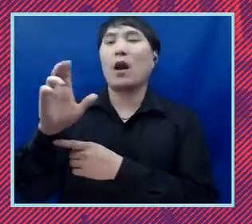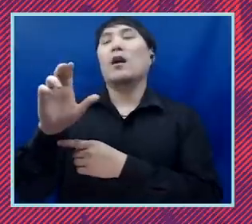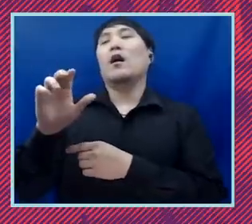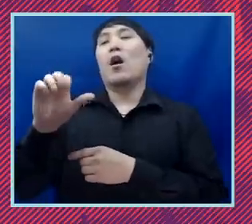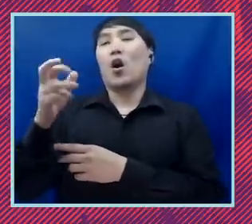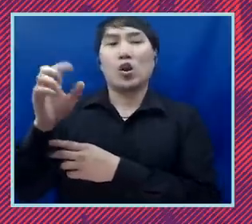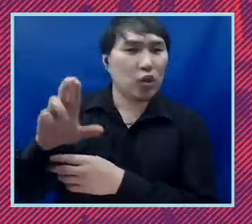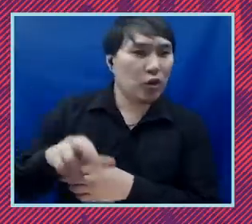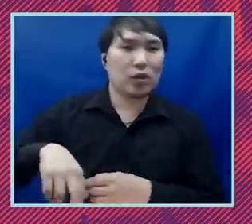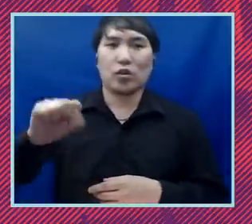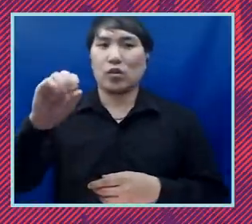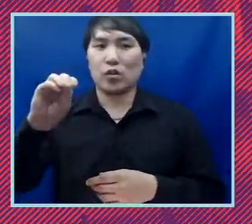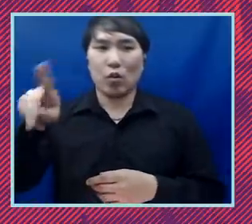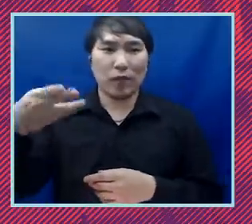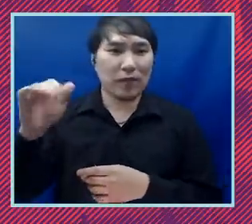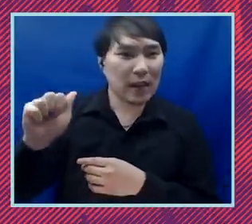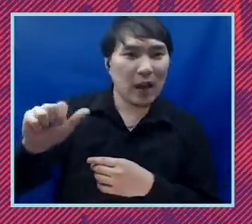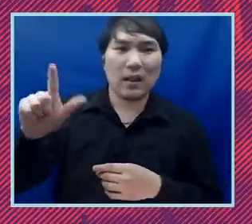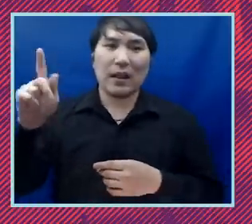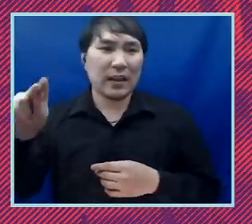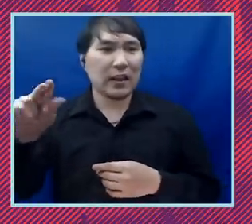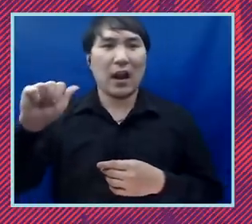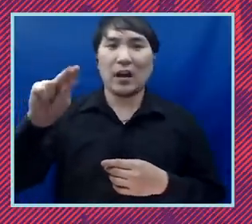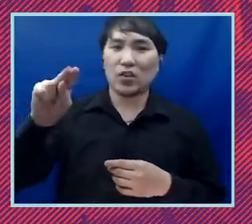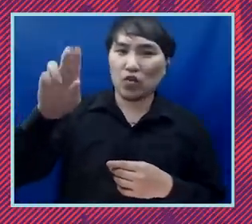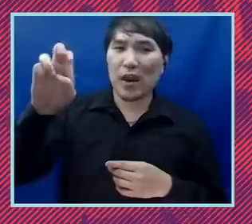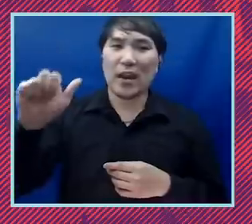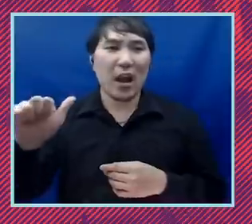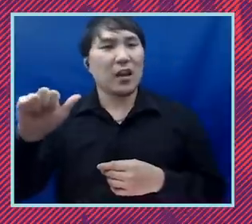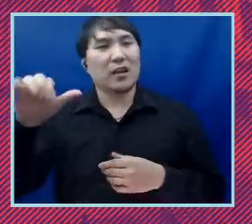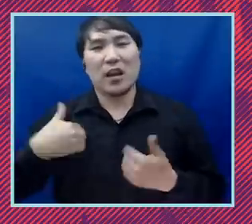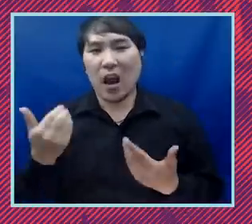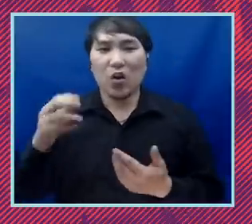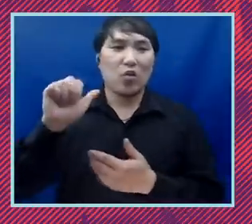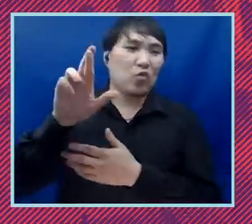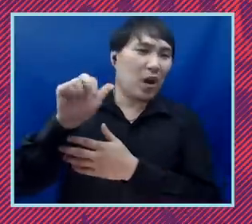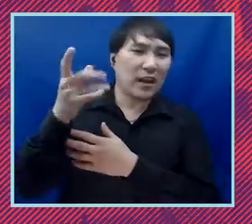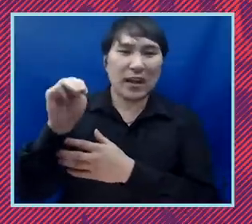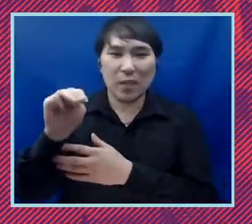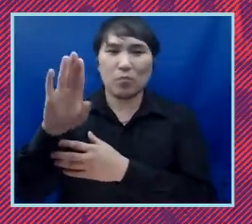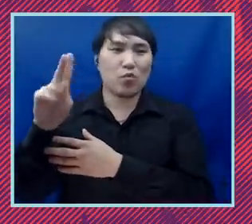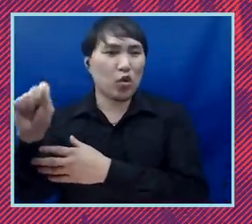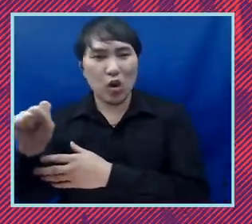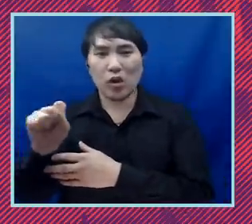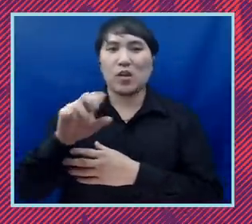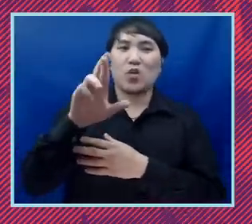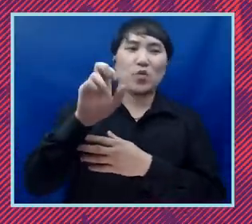lucken and andrea young and rakeem brooks and ranika moore and you can see the type